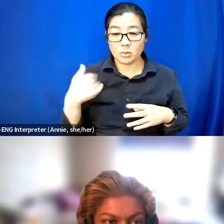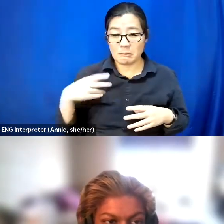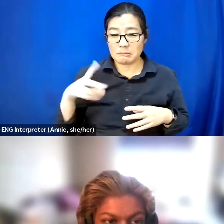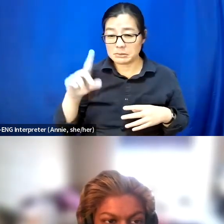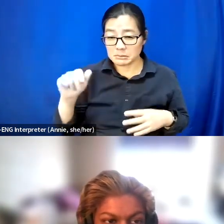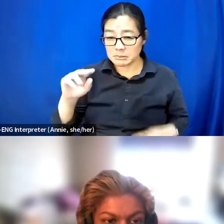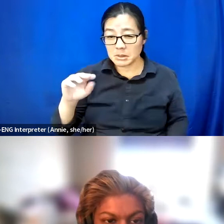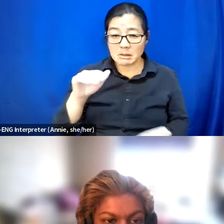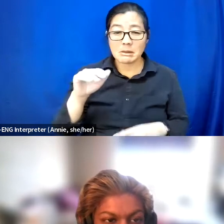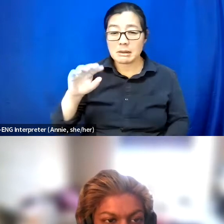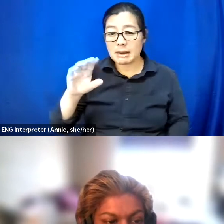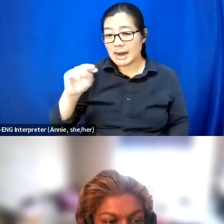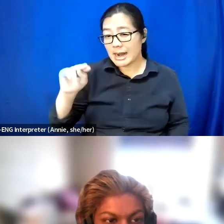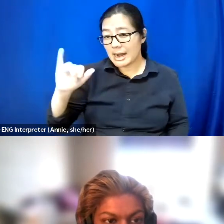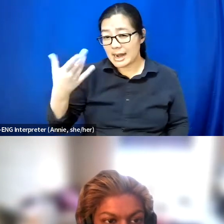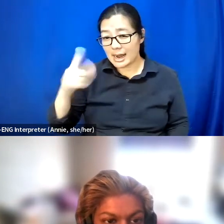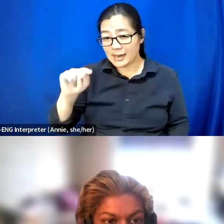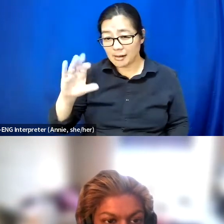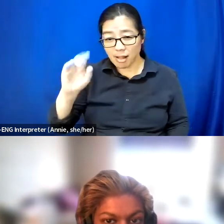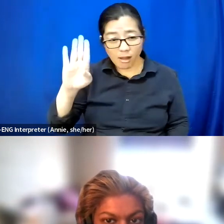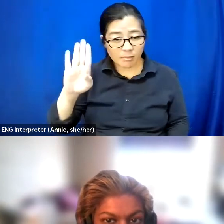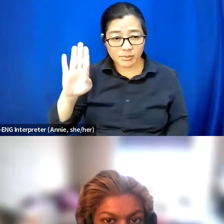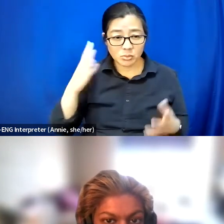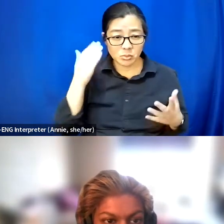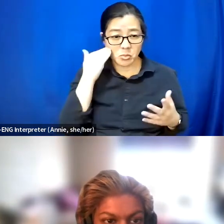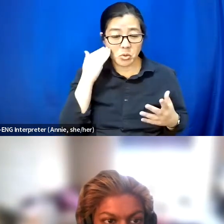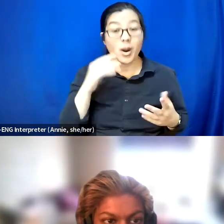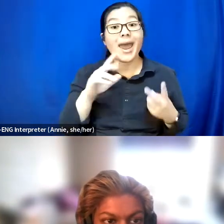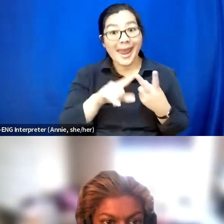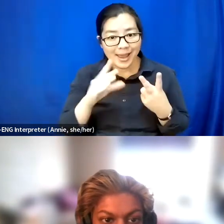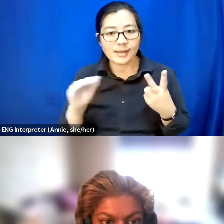and then you have biggest challenge of being online and going IRL. Yes. So with disabled nightclubs.